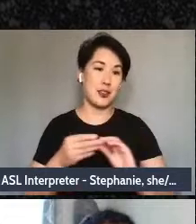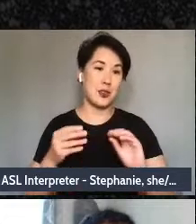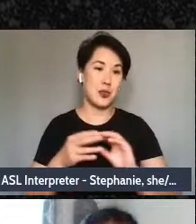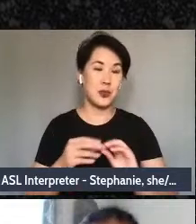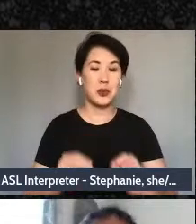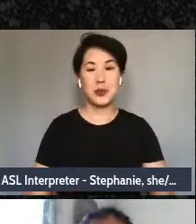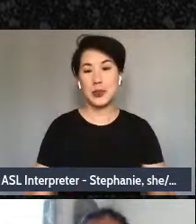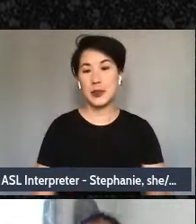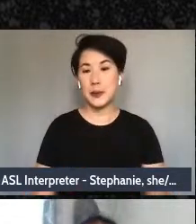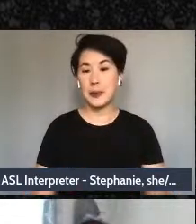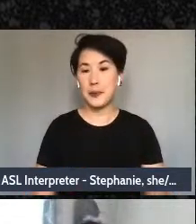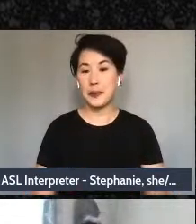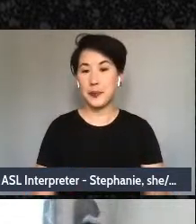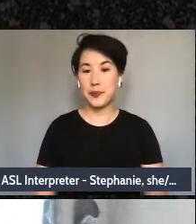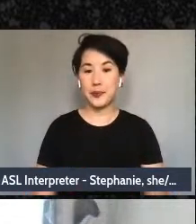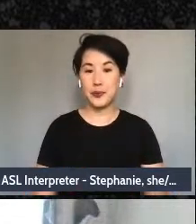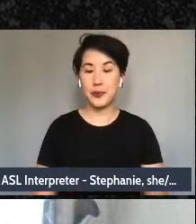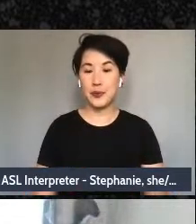We also have labels that try to obliterate